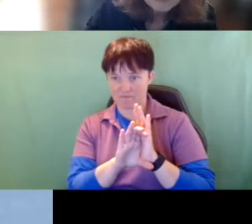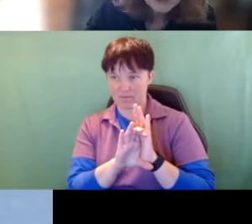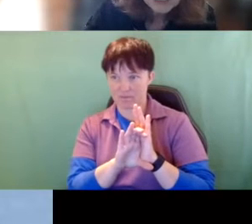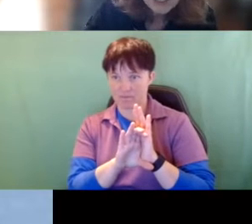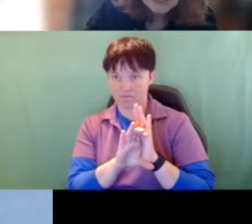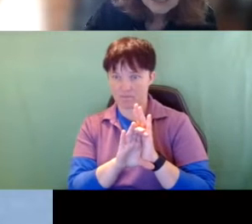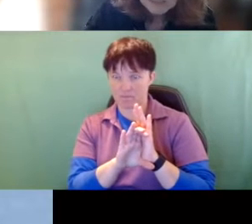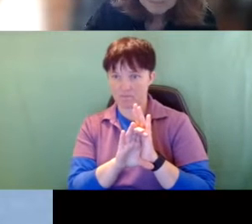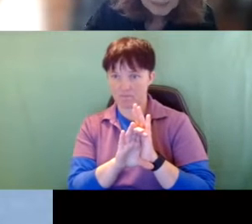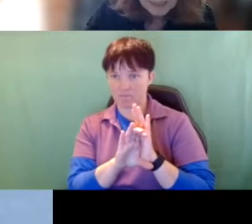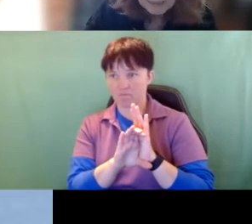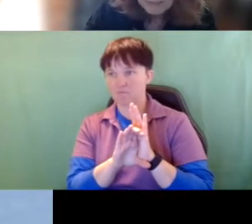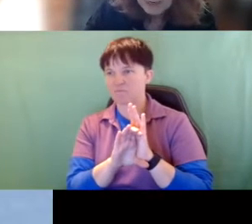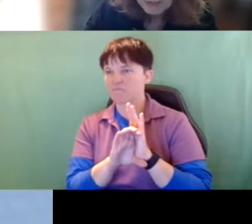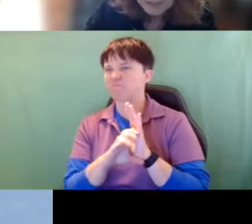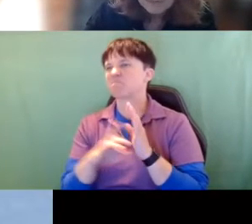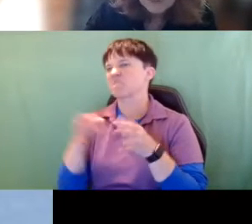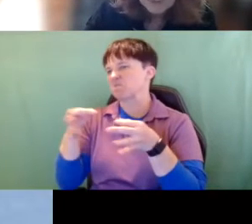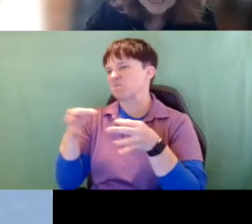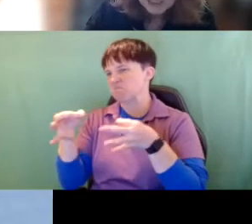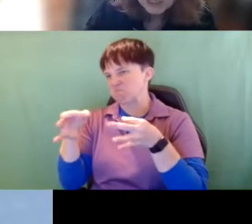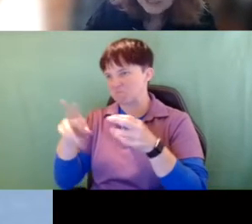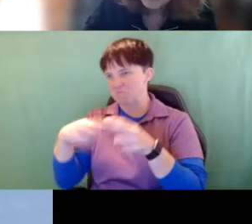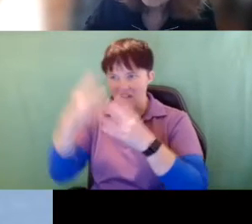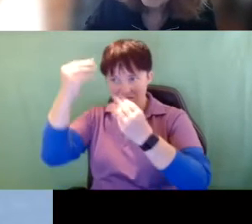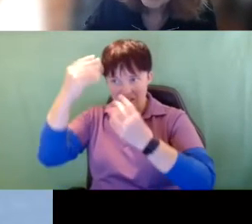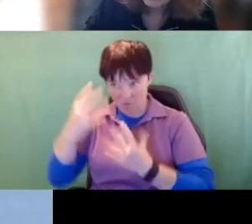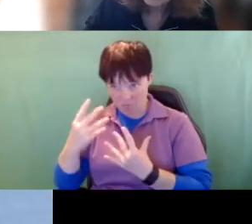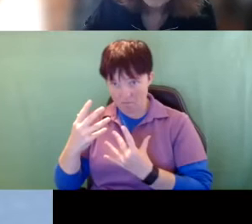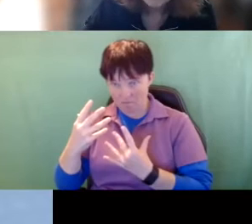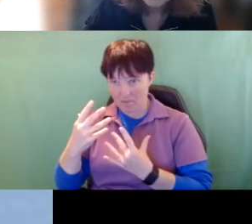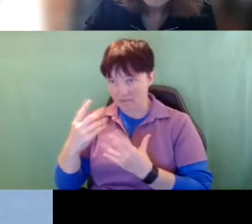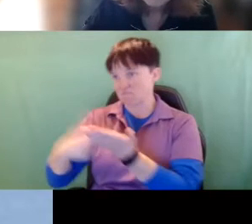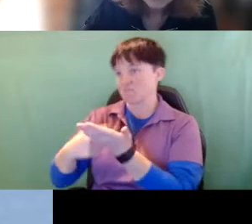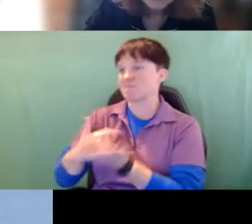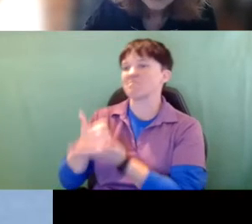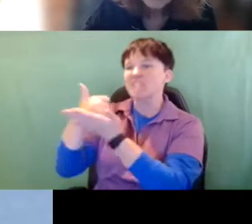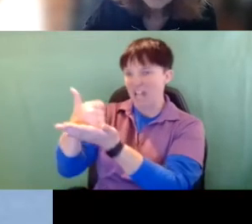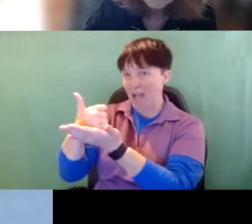It just talks a little bit about the information sometimes it's helpful to see it visually.